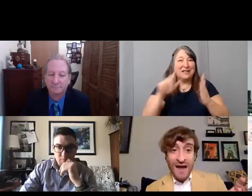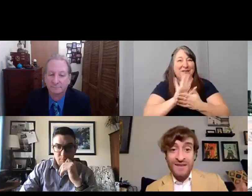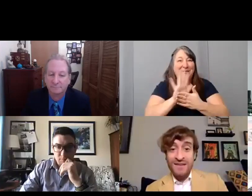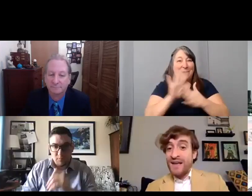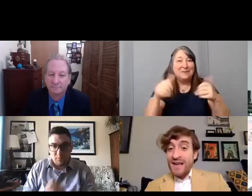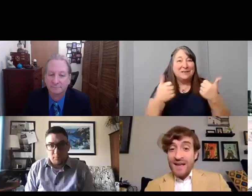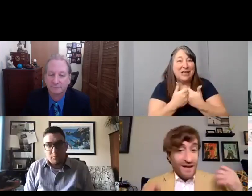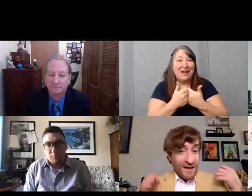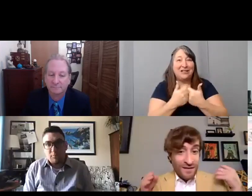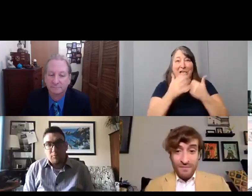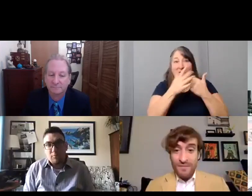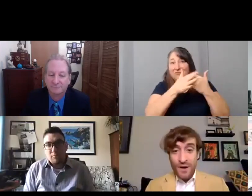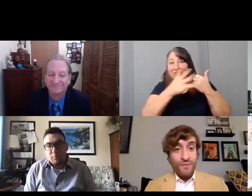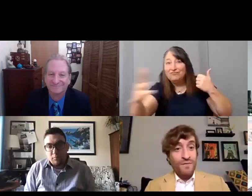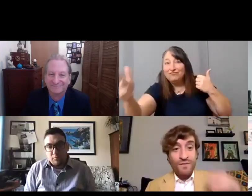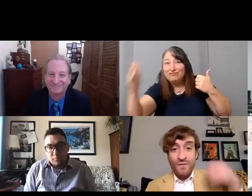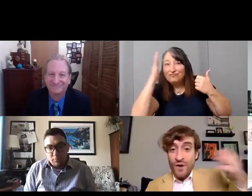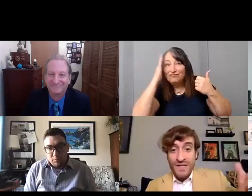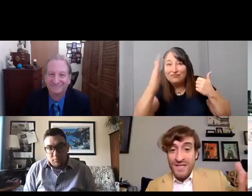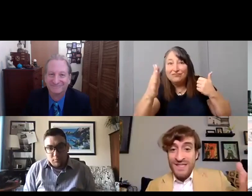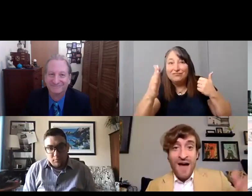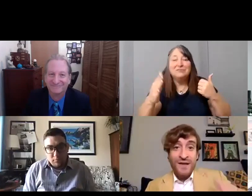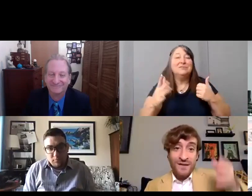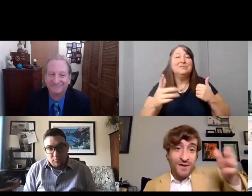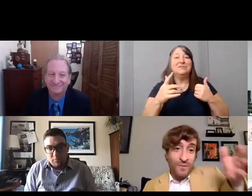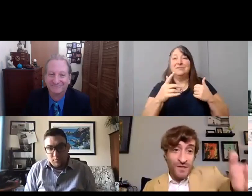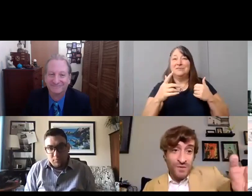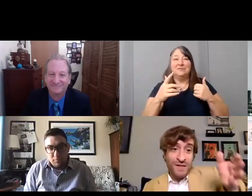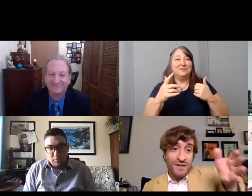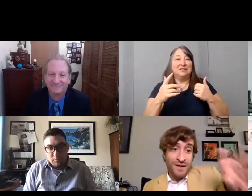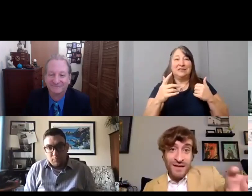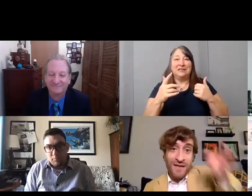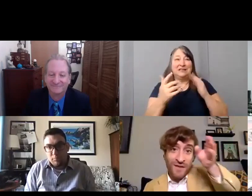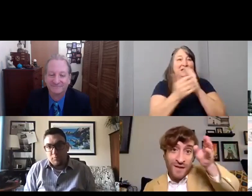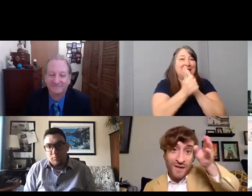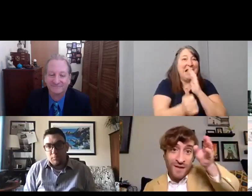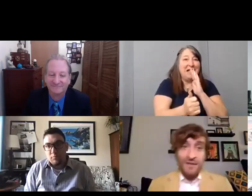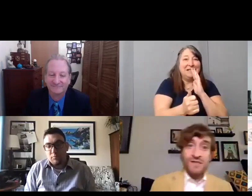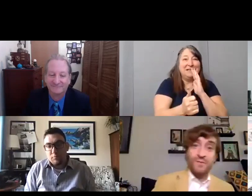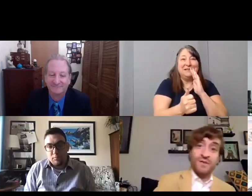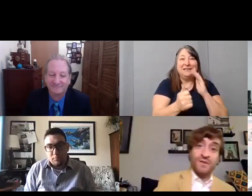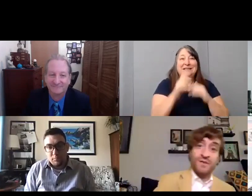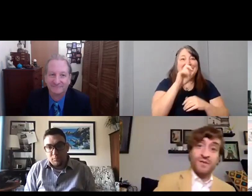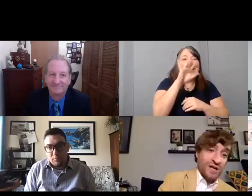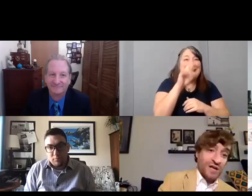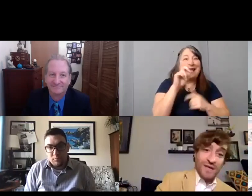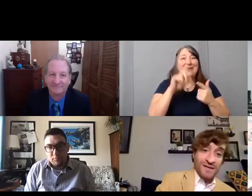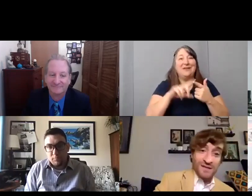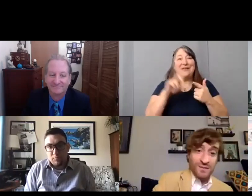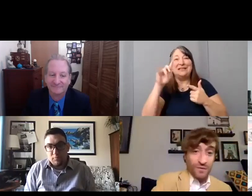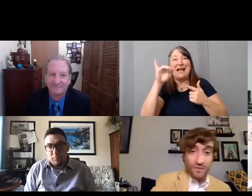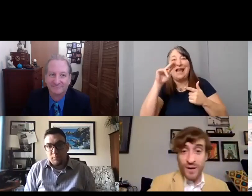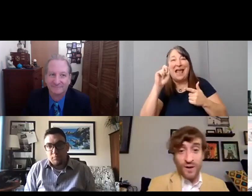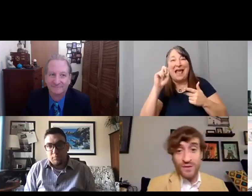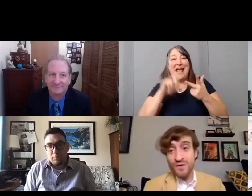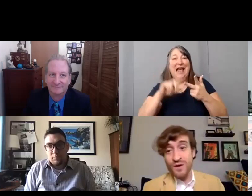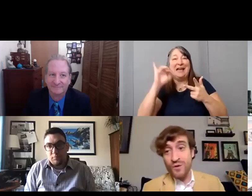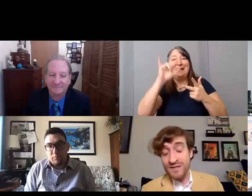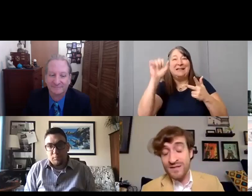uh you know, going to talent you know between David, Diana Elizabeth Jordan, and John Paizis, at Performing Arts Studio West,